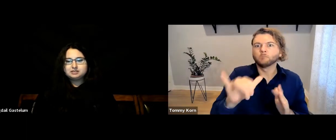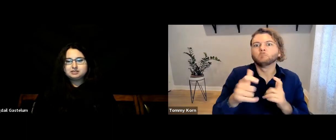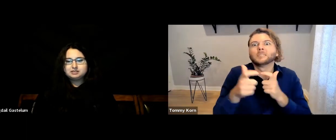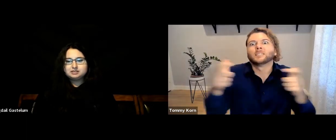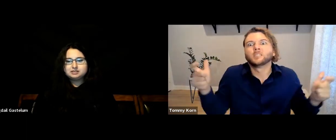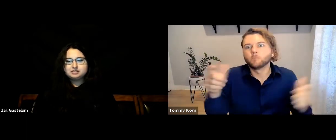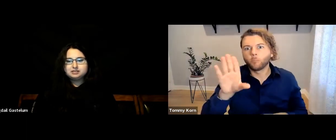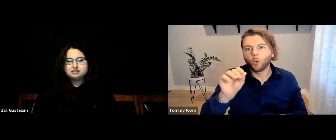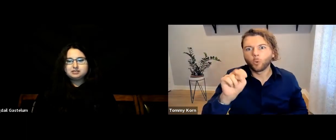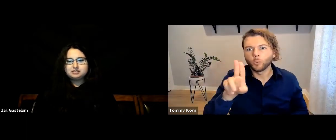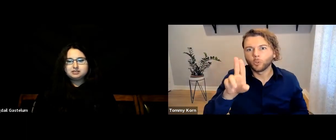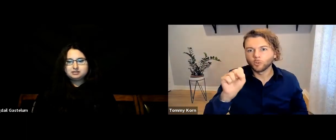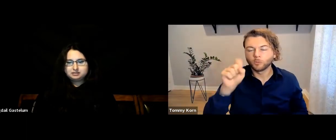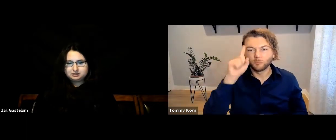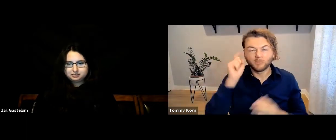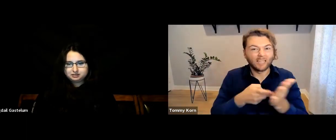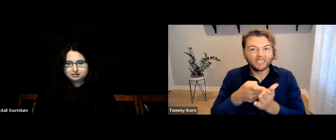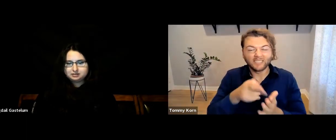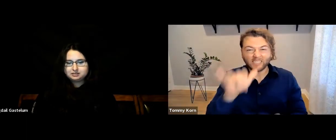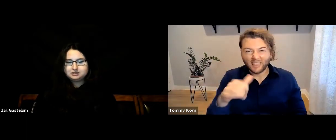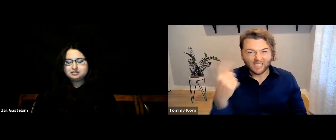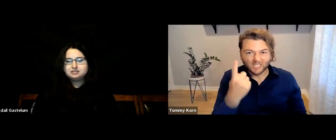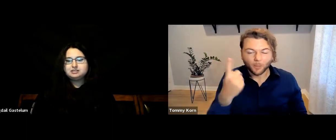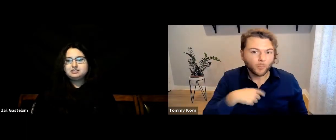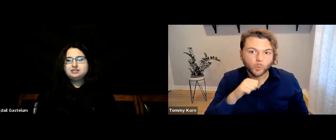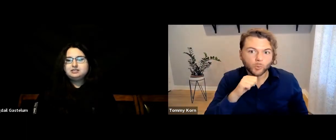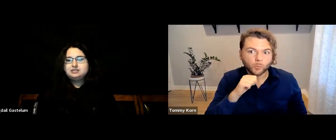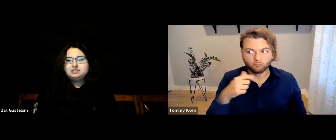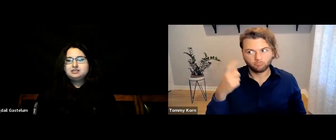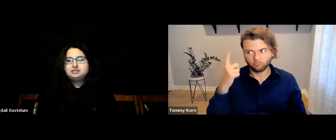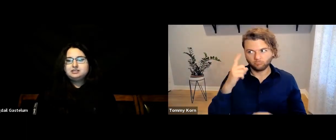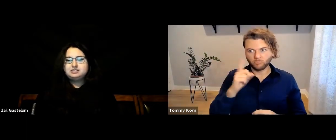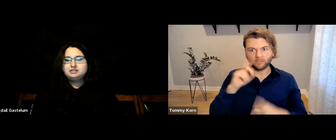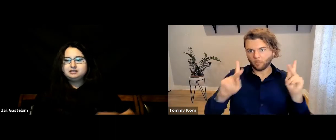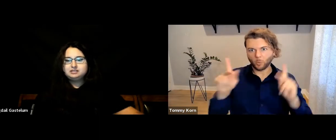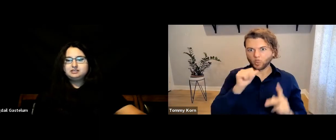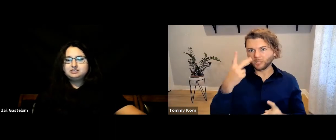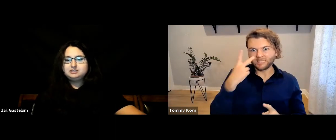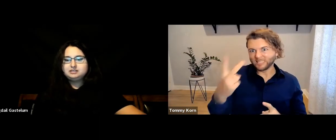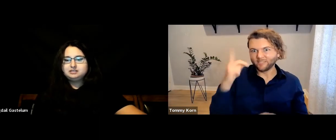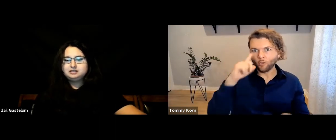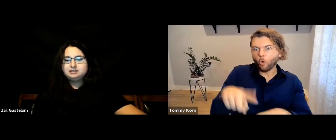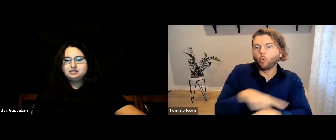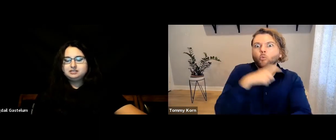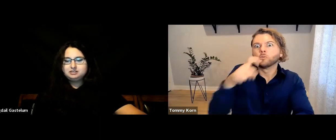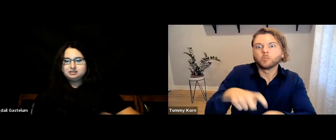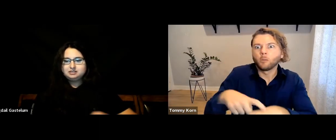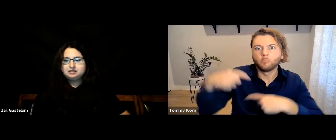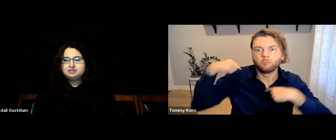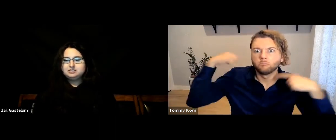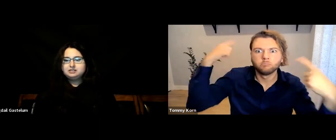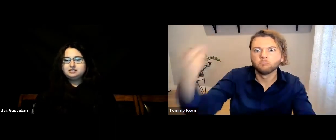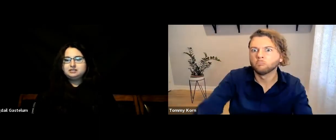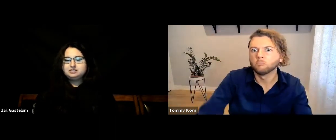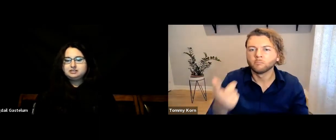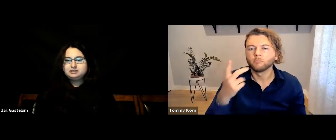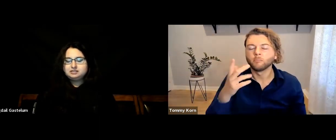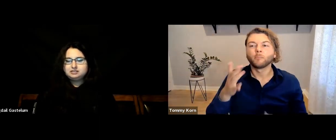The casting choice was a huge bonus, because honestly, it’s been really rare to see,